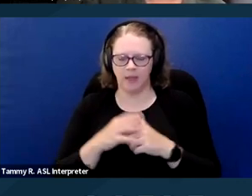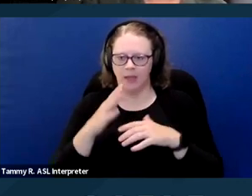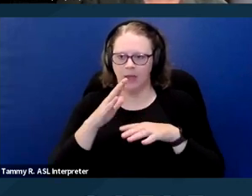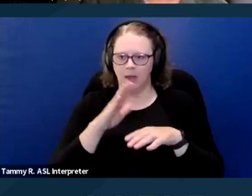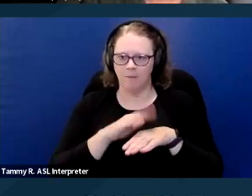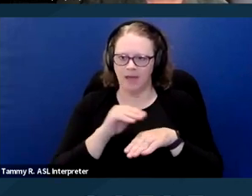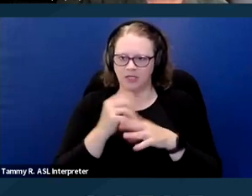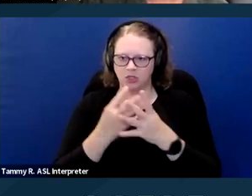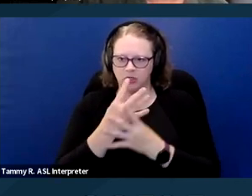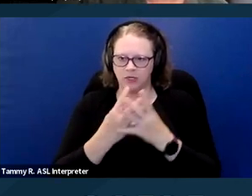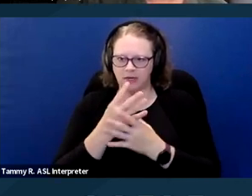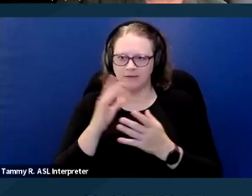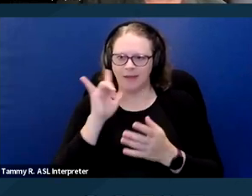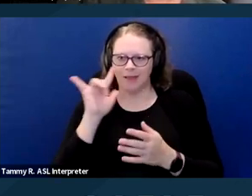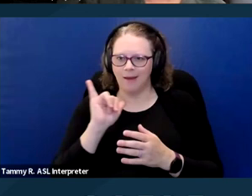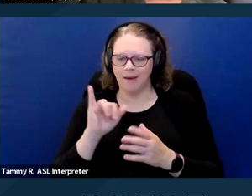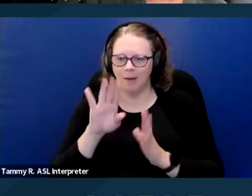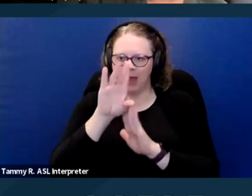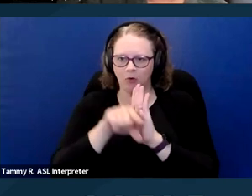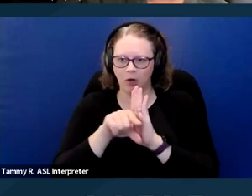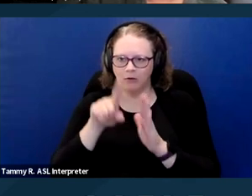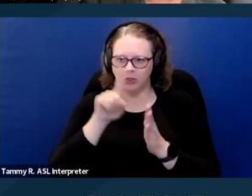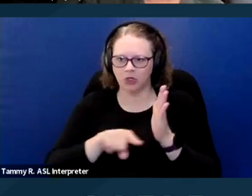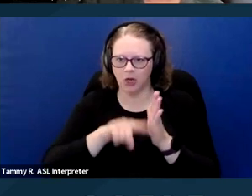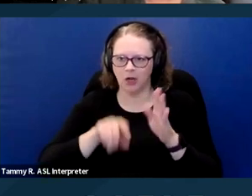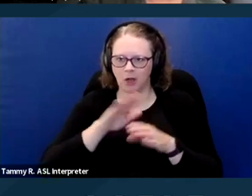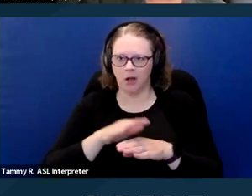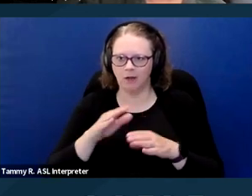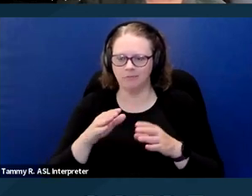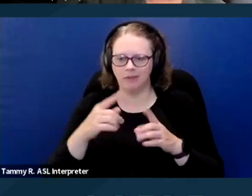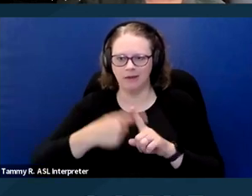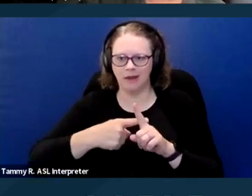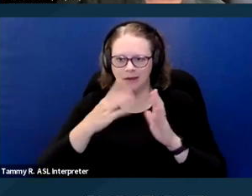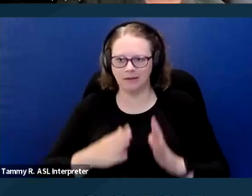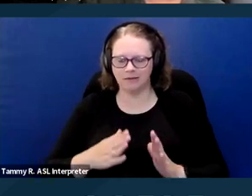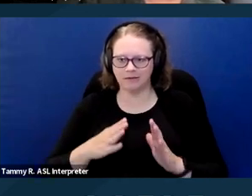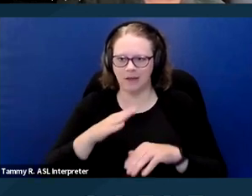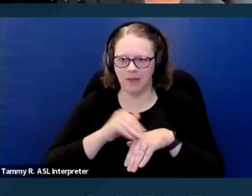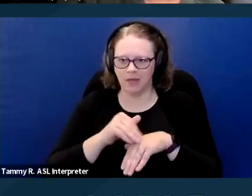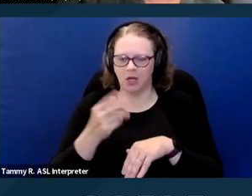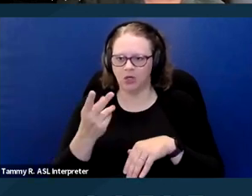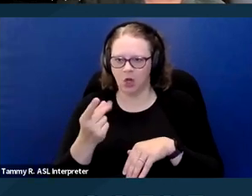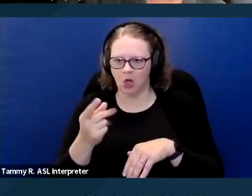it's like a background check on a tenant's pet dog, cat, or other animal. It's a way for landlords